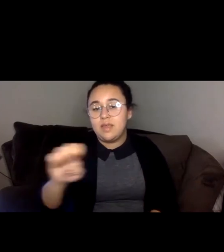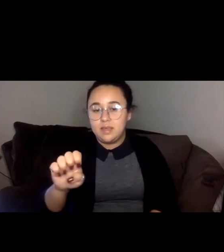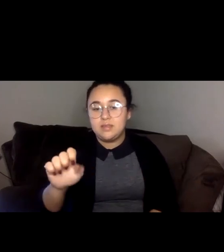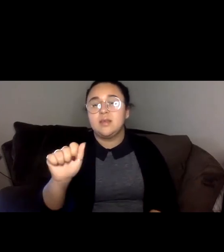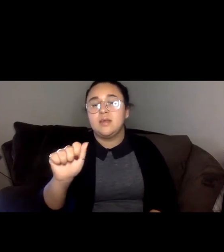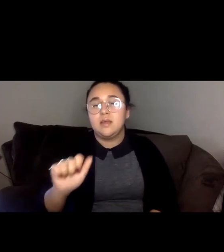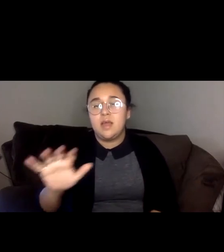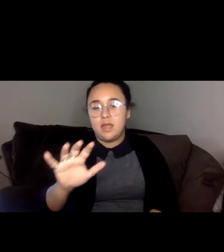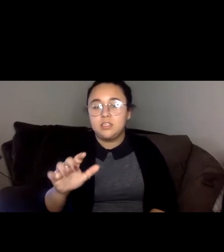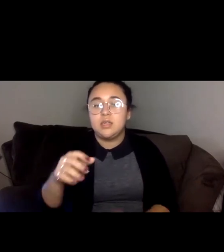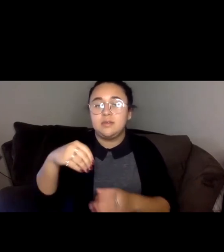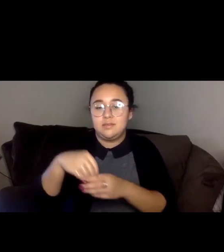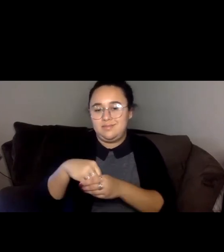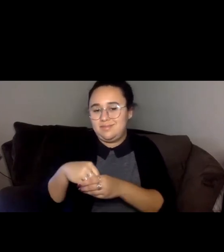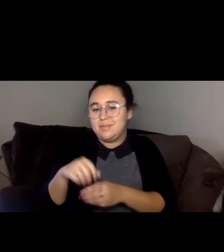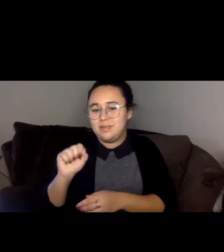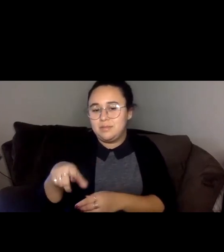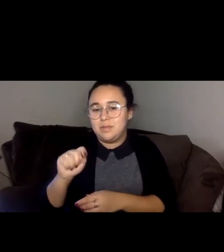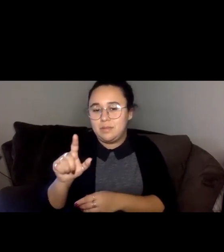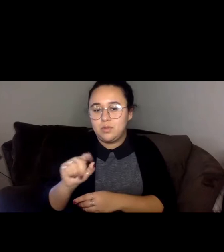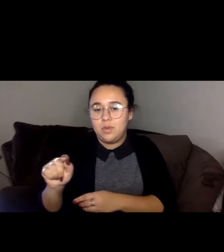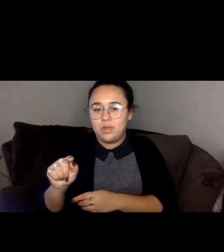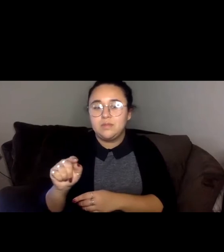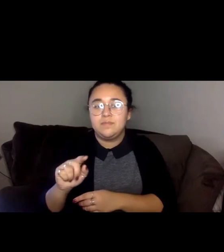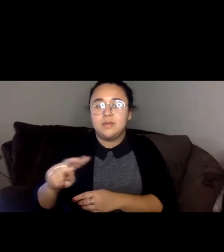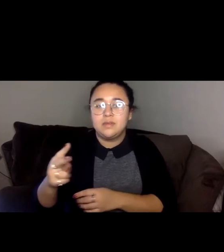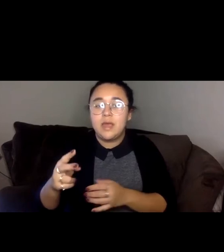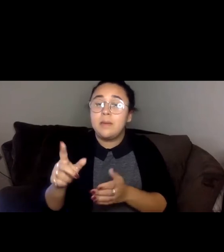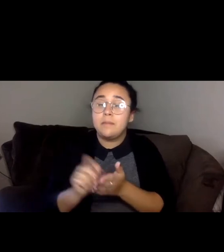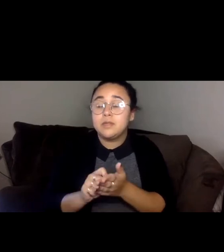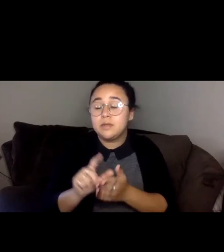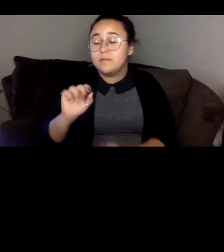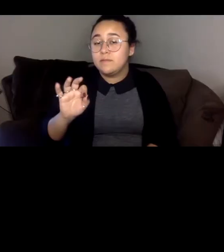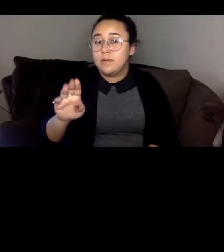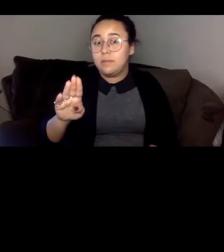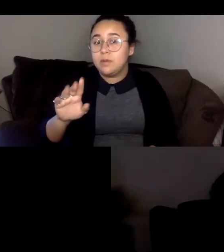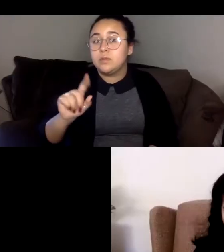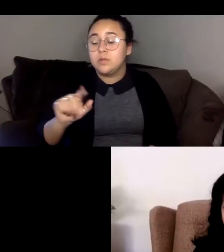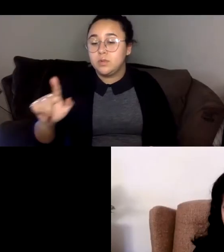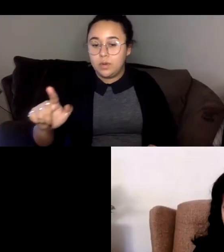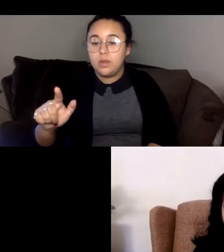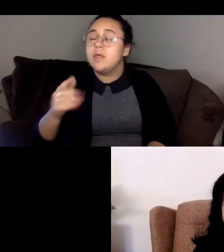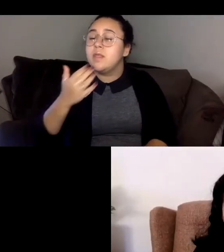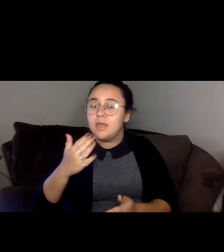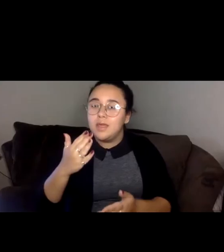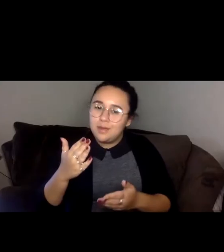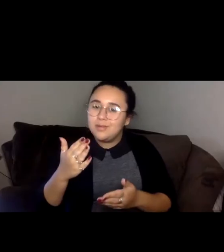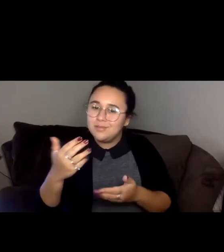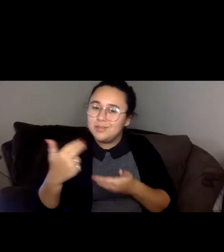thank you again for being here. Thirii Myo Kyaw Myint Hi everyone.